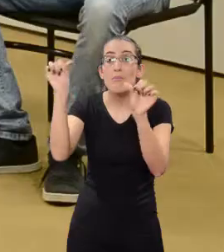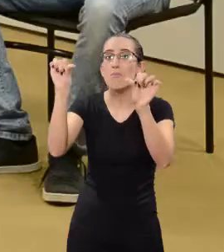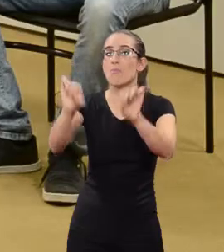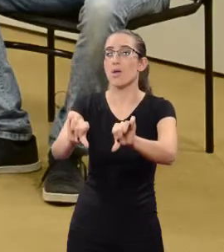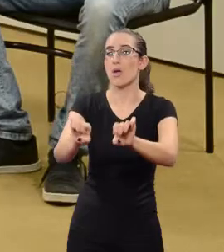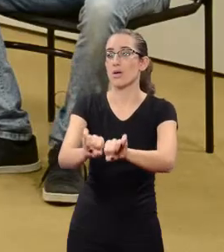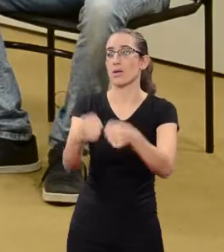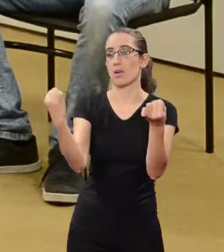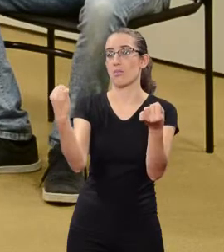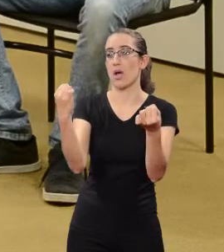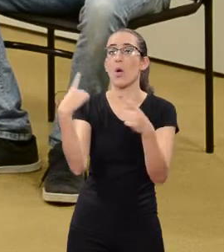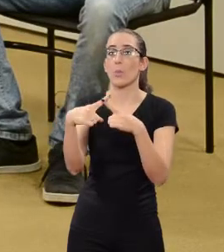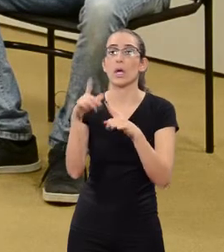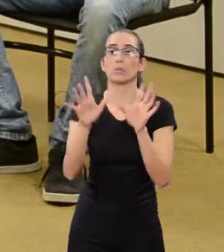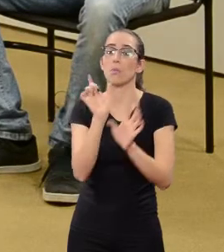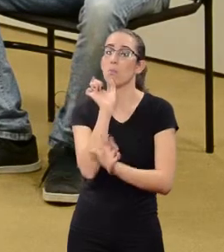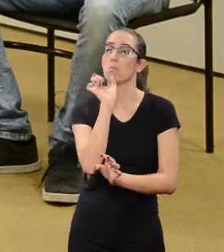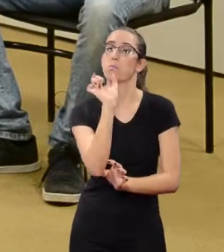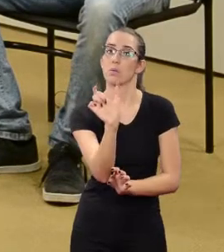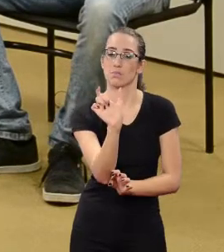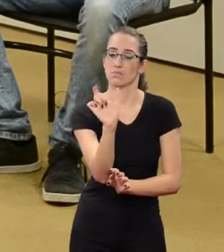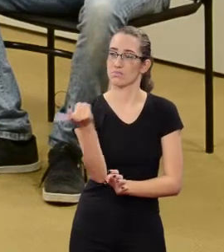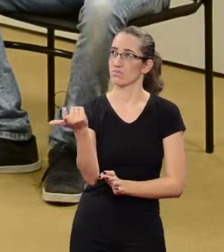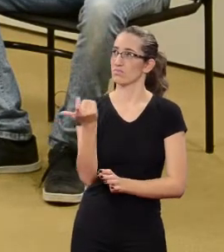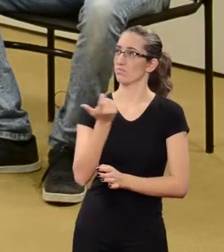Sometimes a word you might use